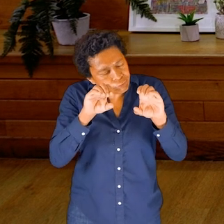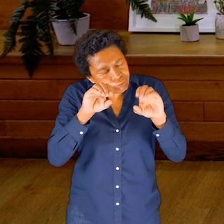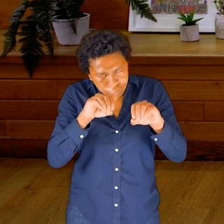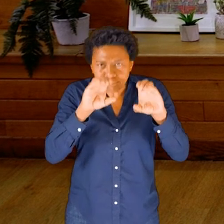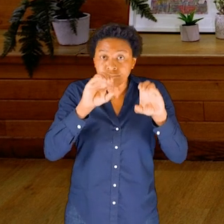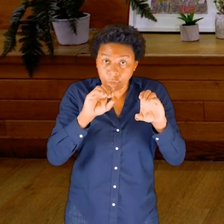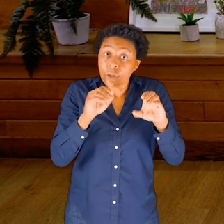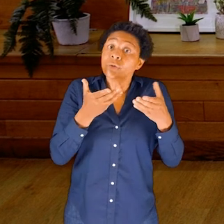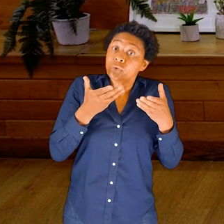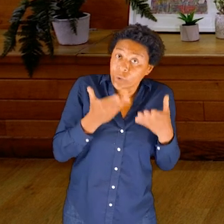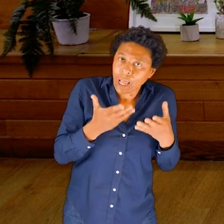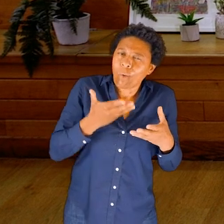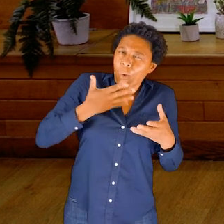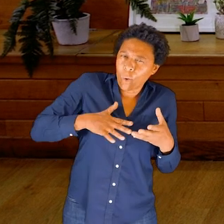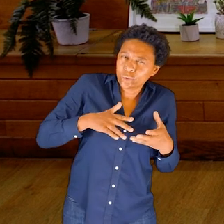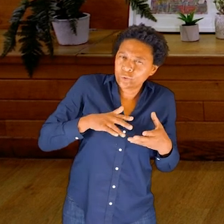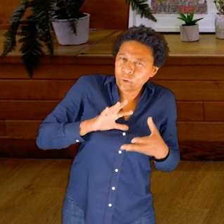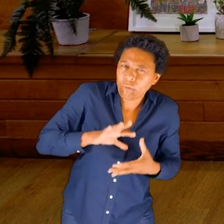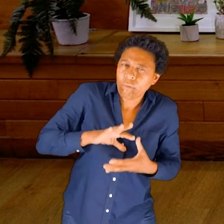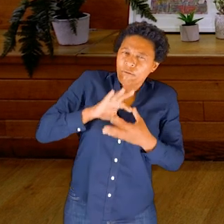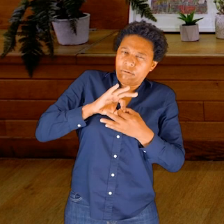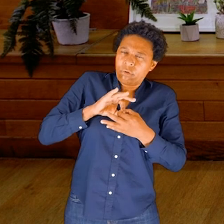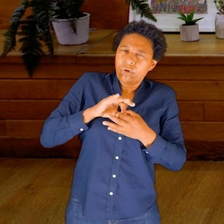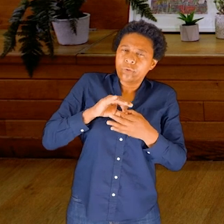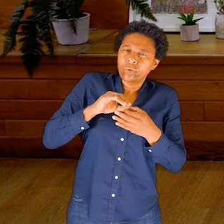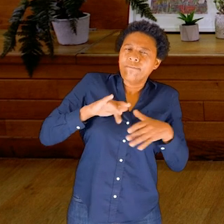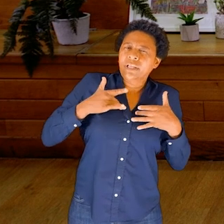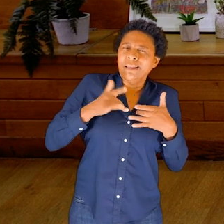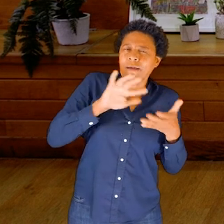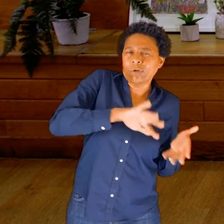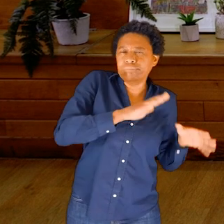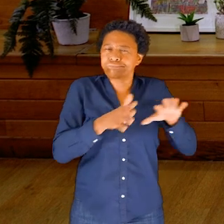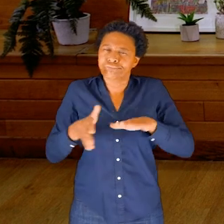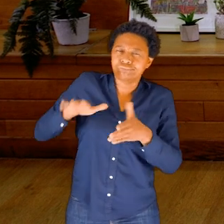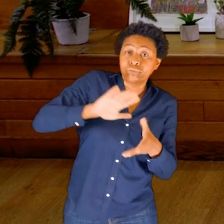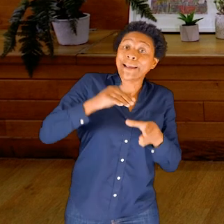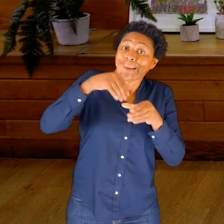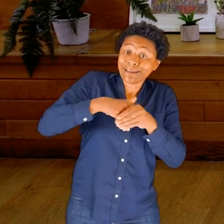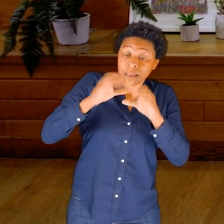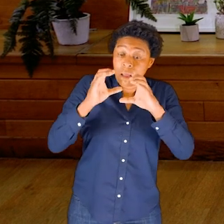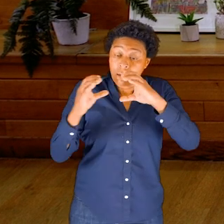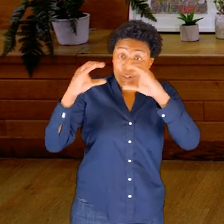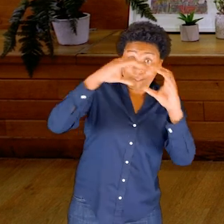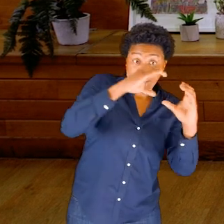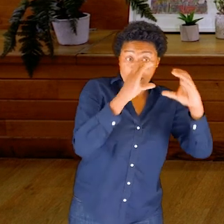the brain as well; into the head. So we have these bodies of water, perhaps in the mouth, if you have